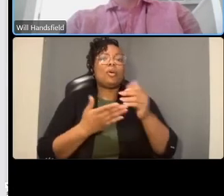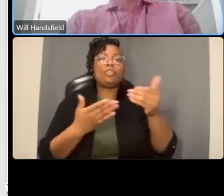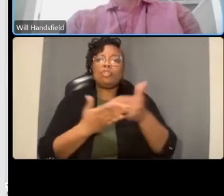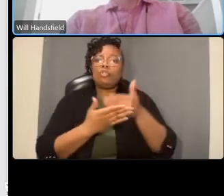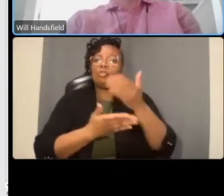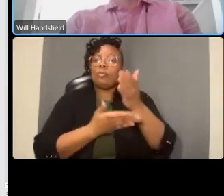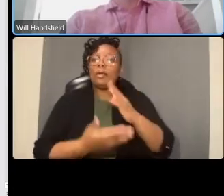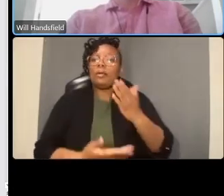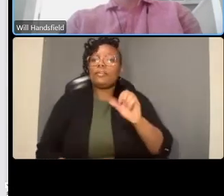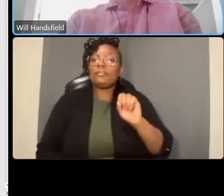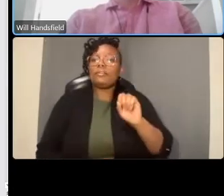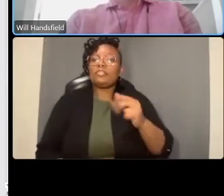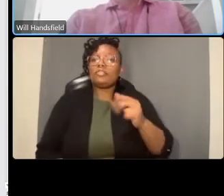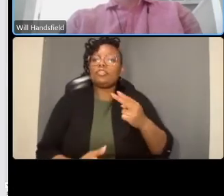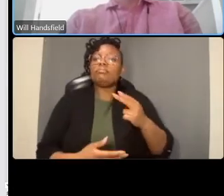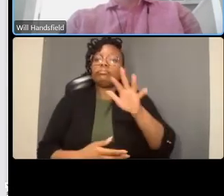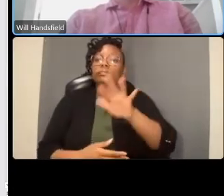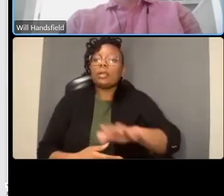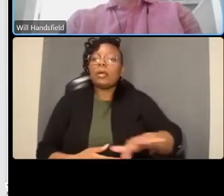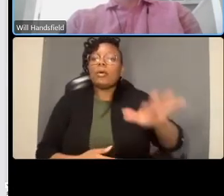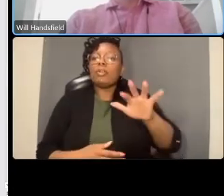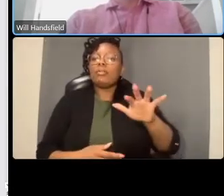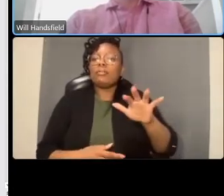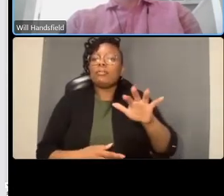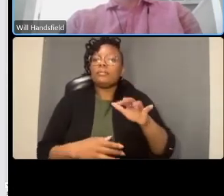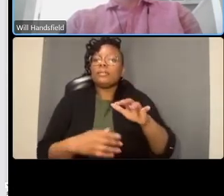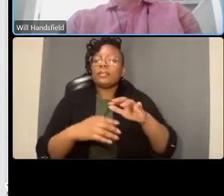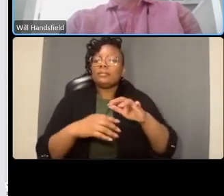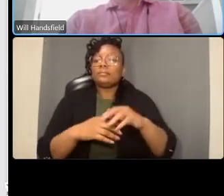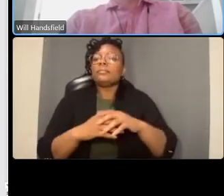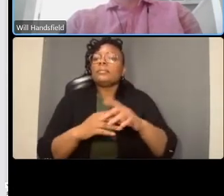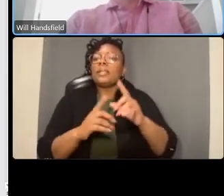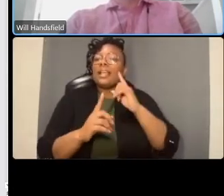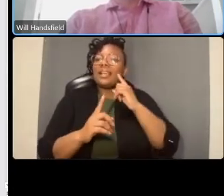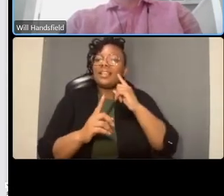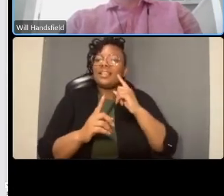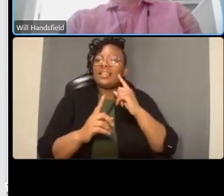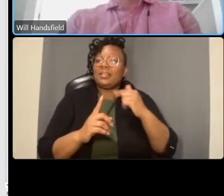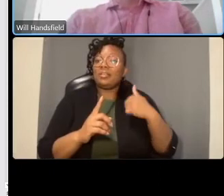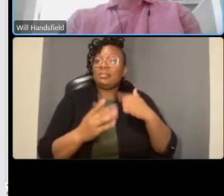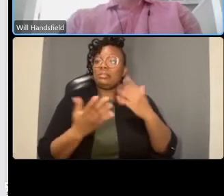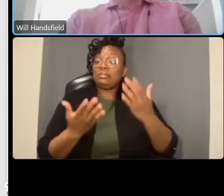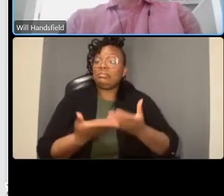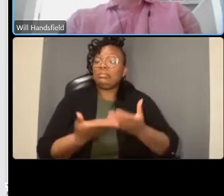um maybe 1500 a day which is which is a pretty strong volume of cyclists and scooter riders